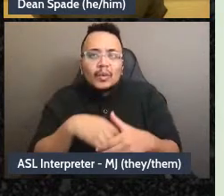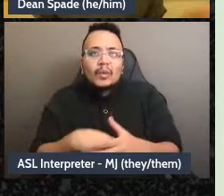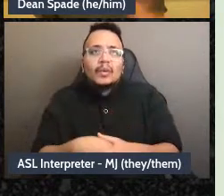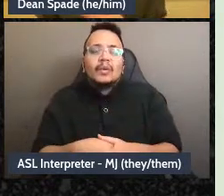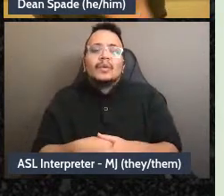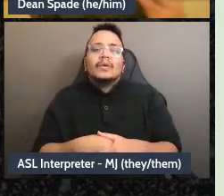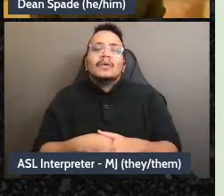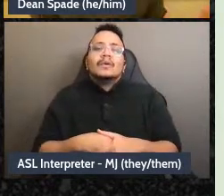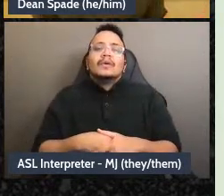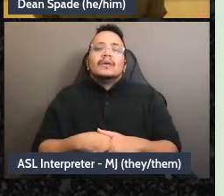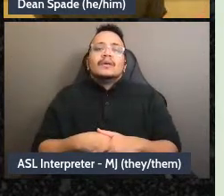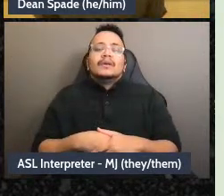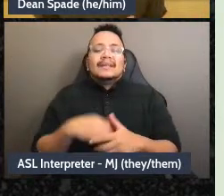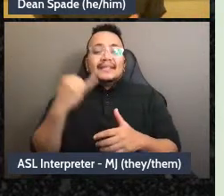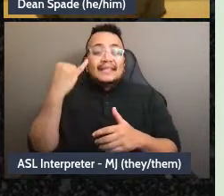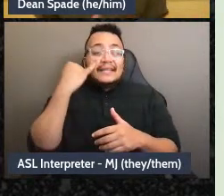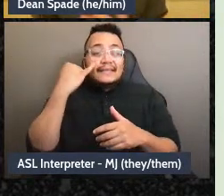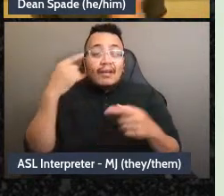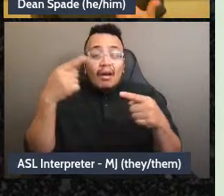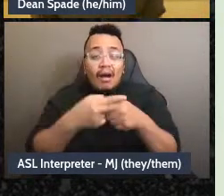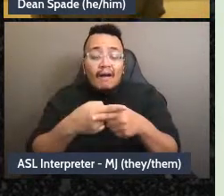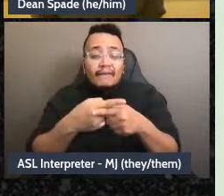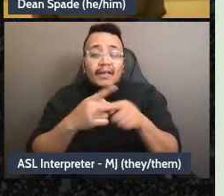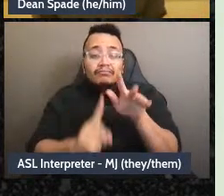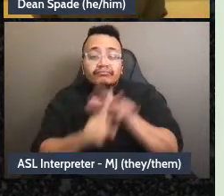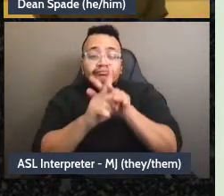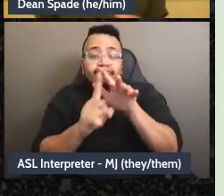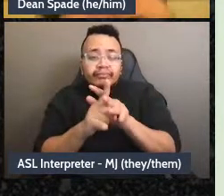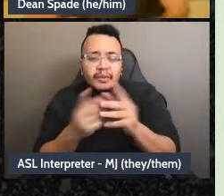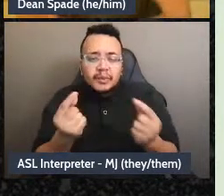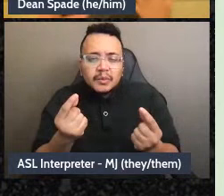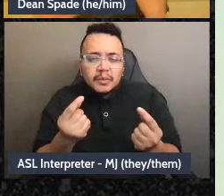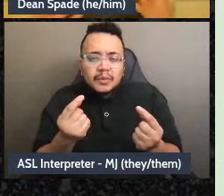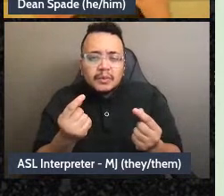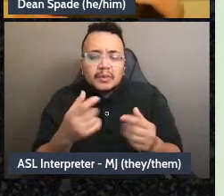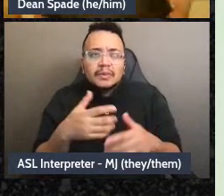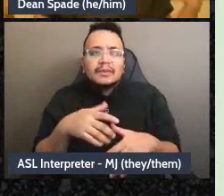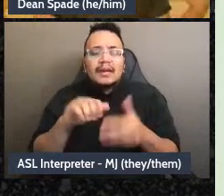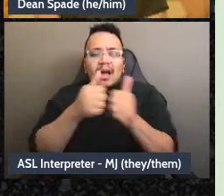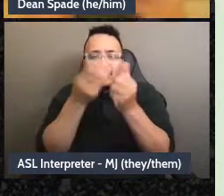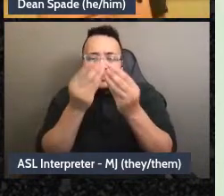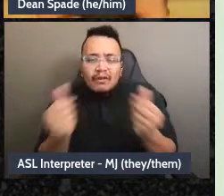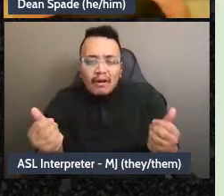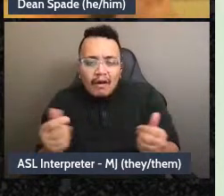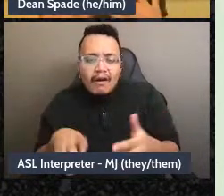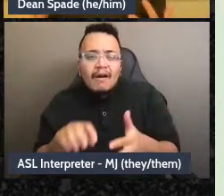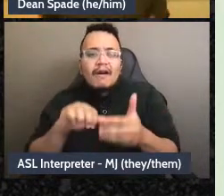is there conflict here that could be prevented or attended to like that kind of like what's going on